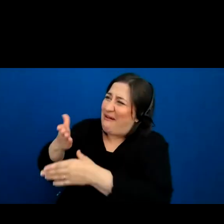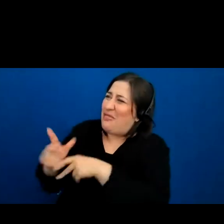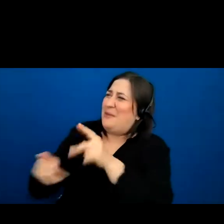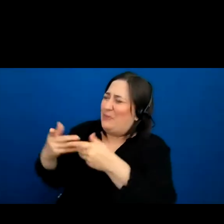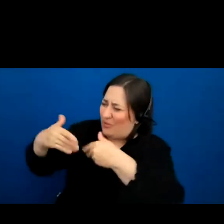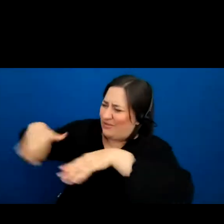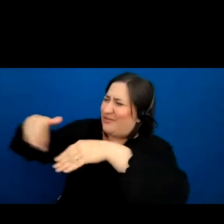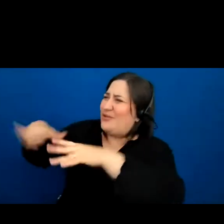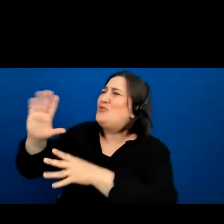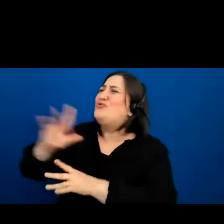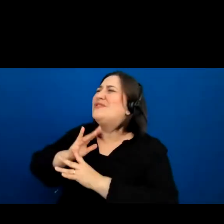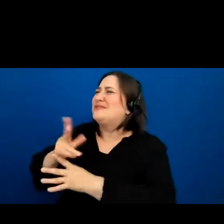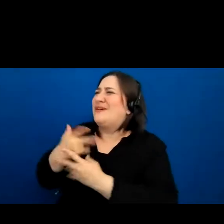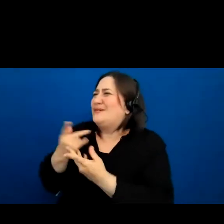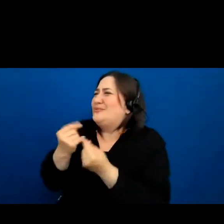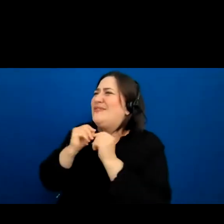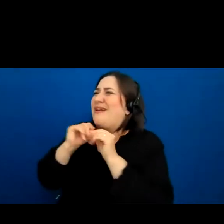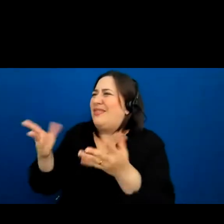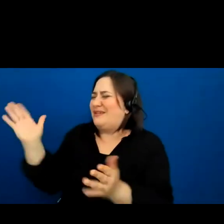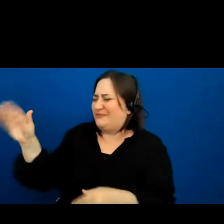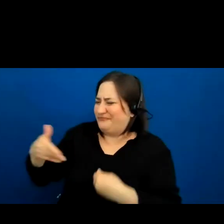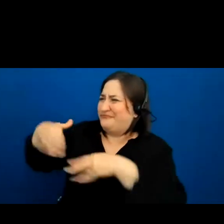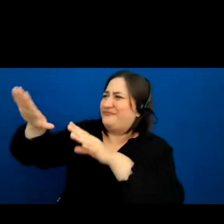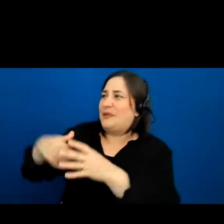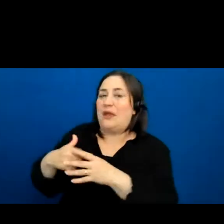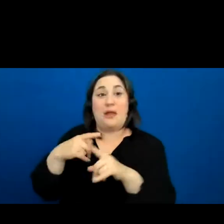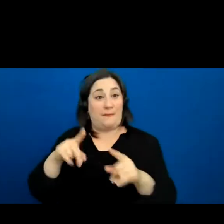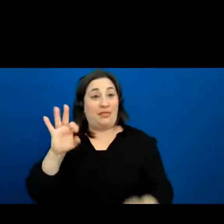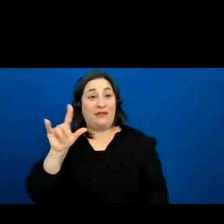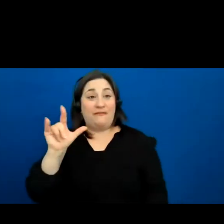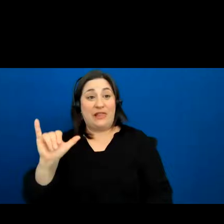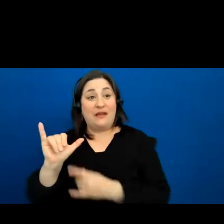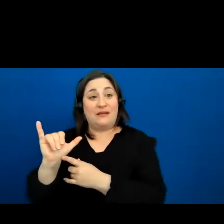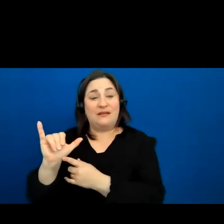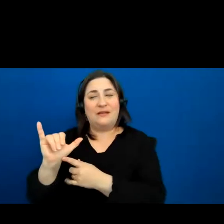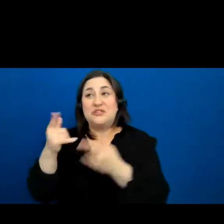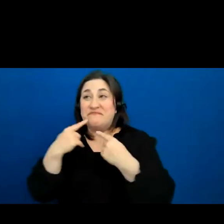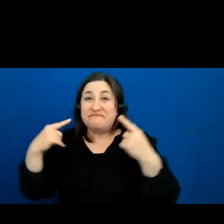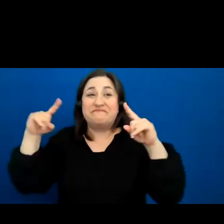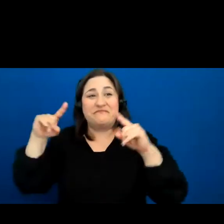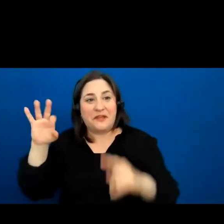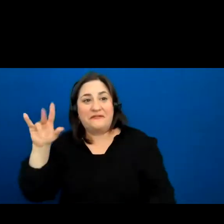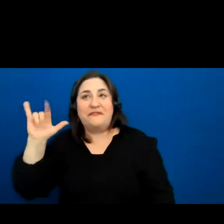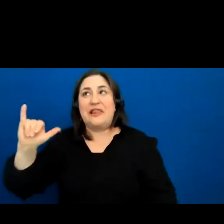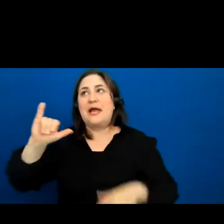your song won't do anything. And it was fly. But finally fly was able to fly around, get